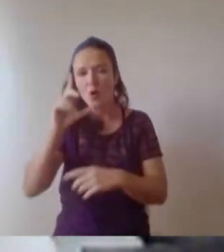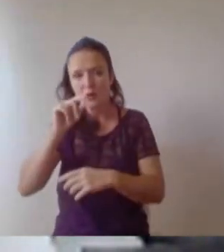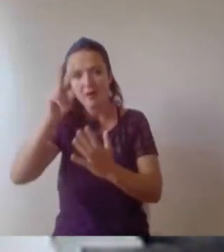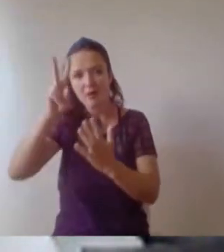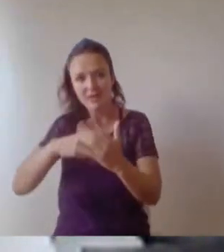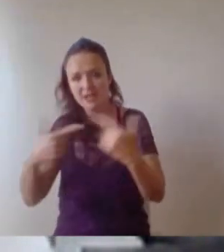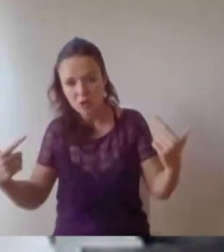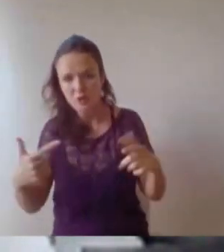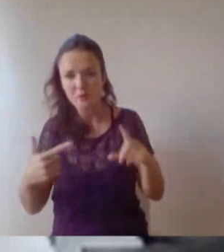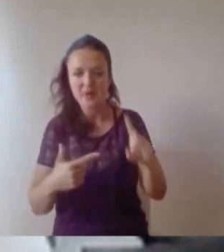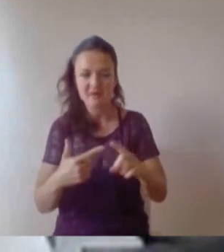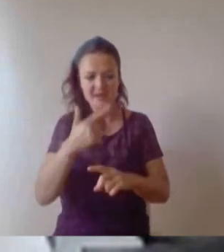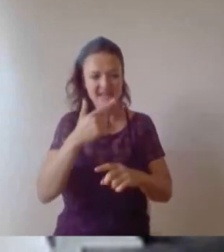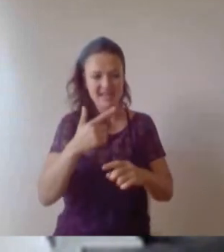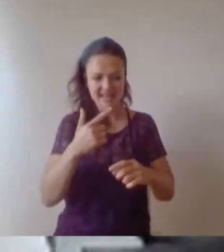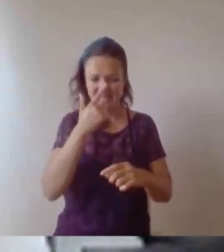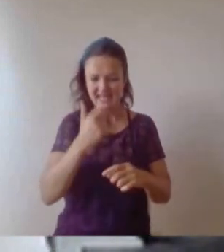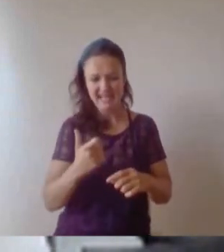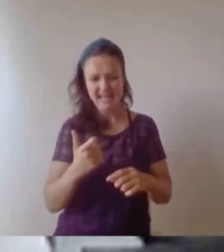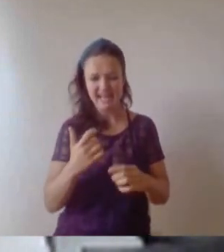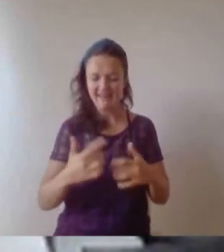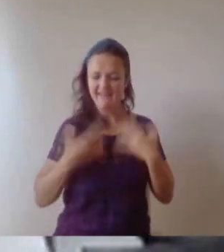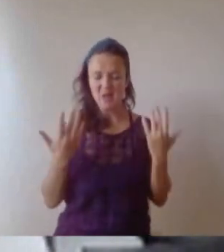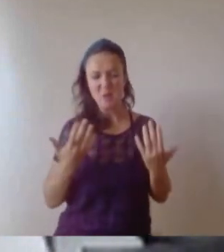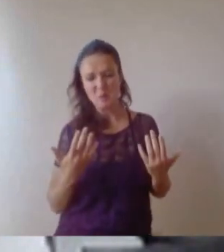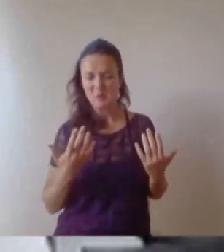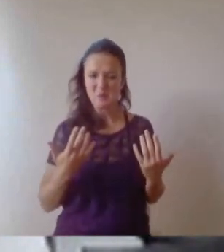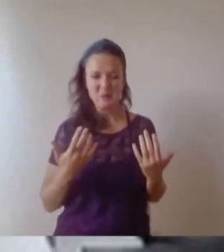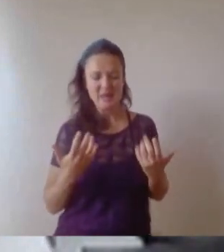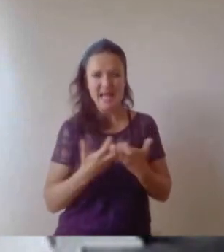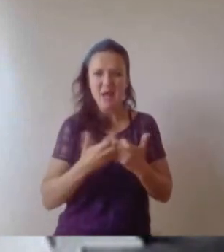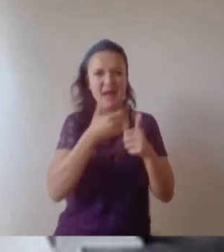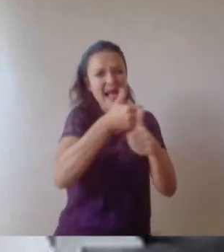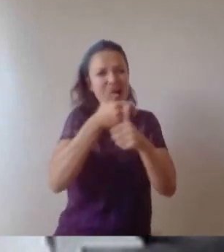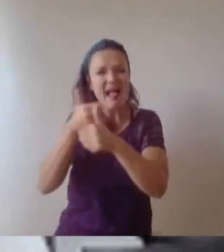So as an engineering graduate, you've truly got the power to change the world around you. If you're worried about climate change,